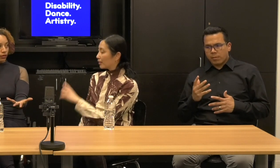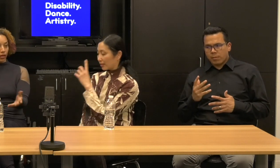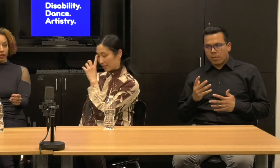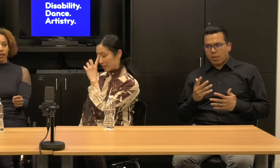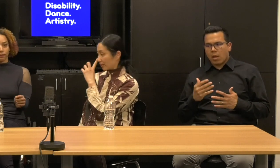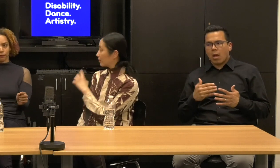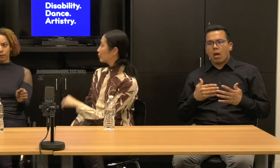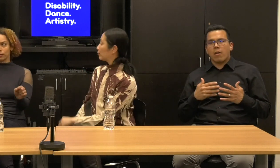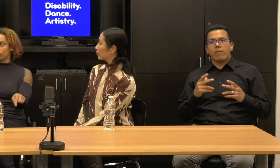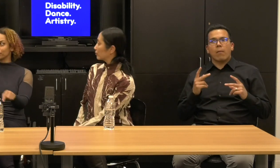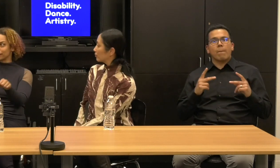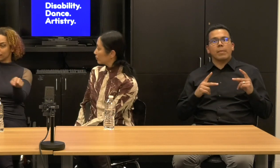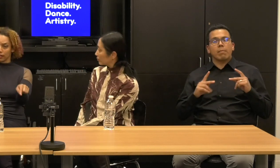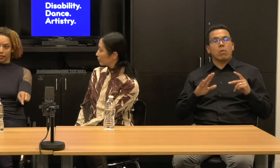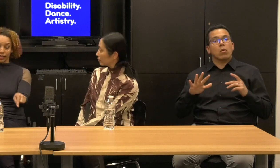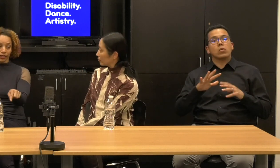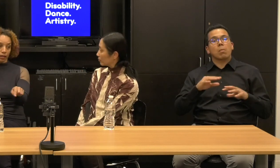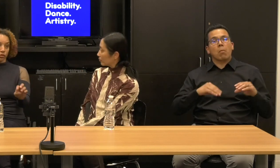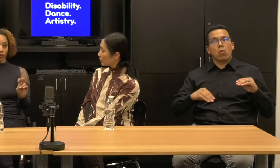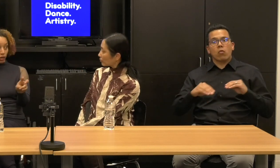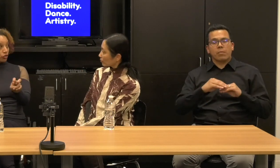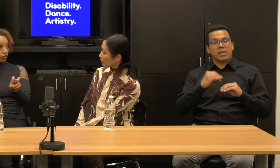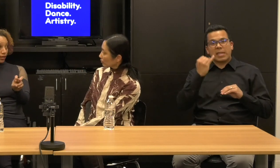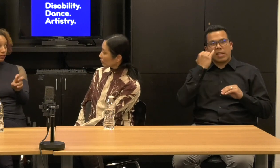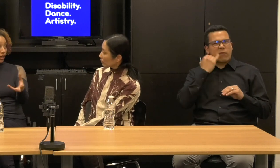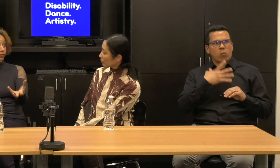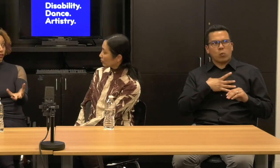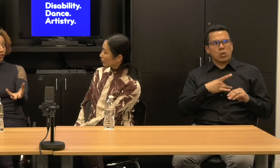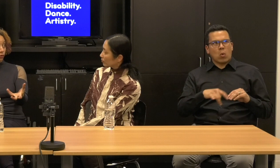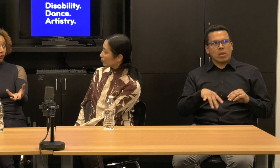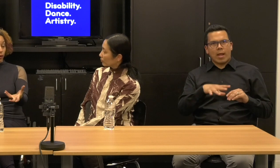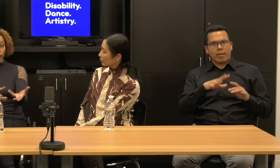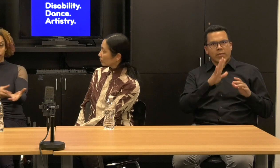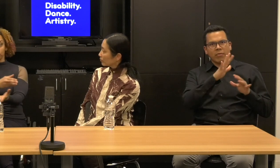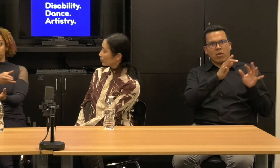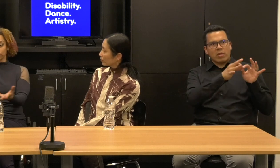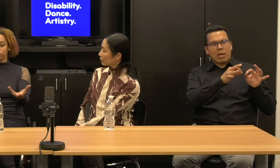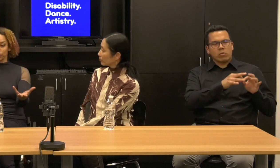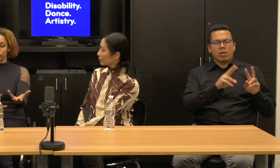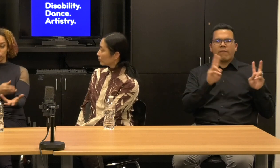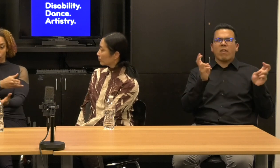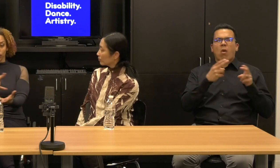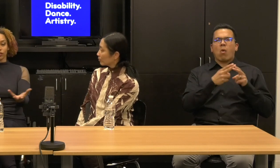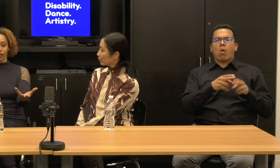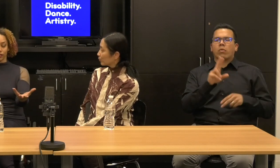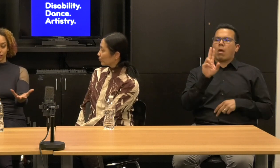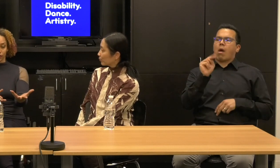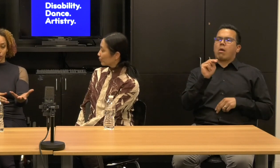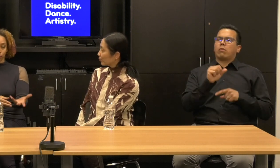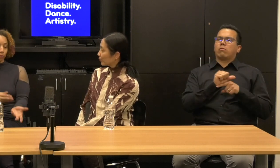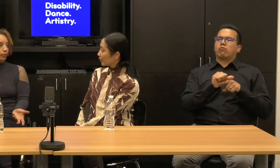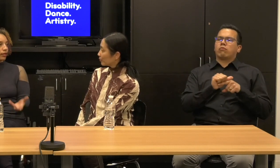If we don't necessarily like the language of untrained dancers or or non dancers, but